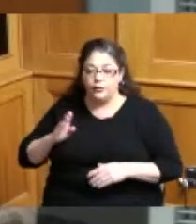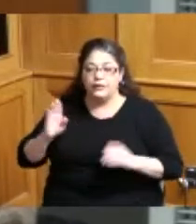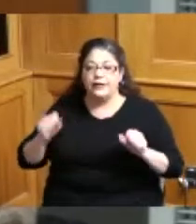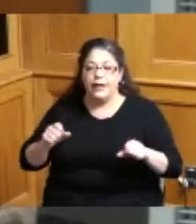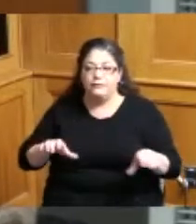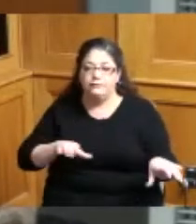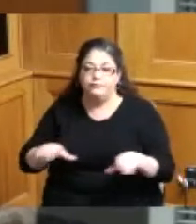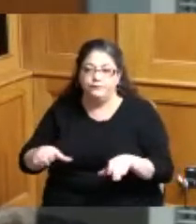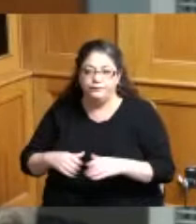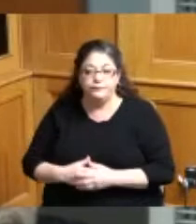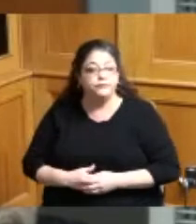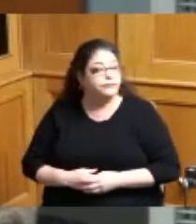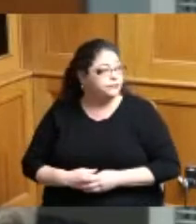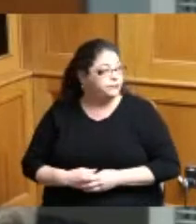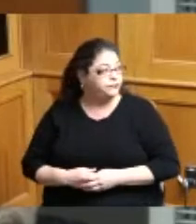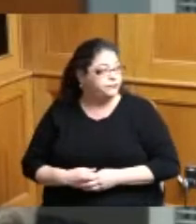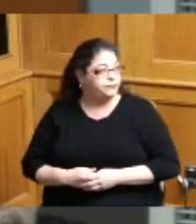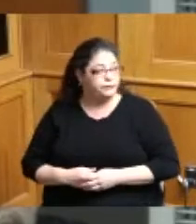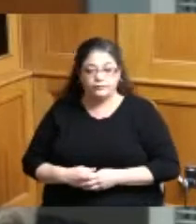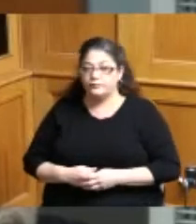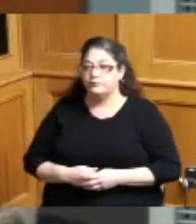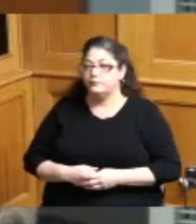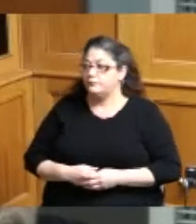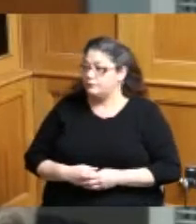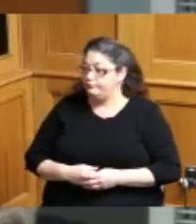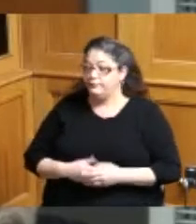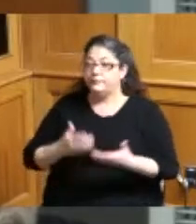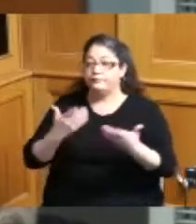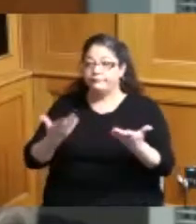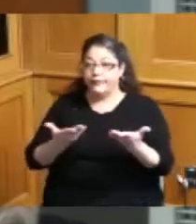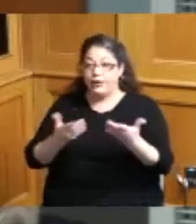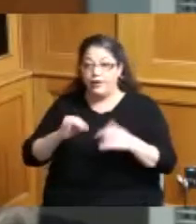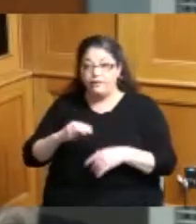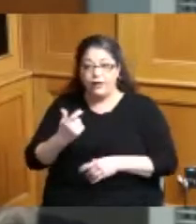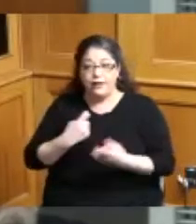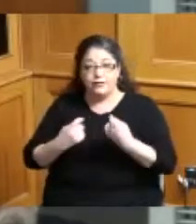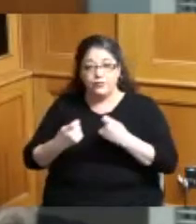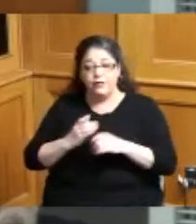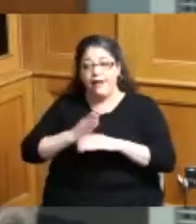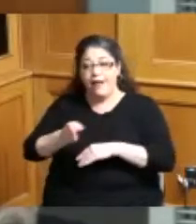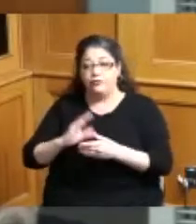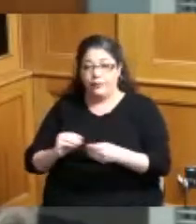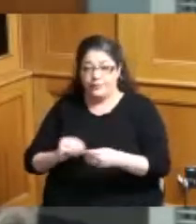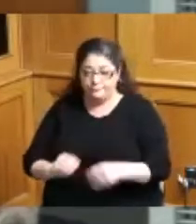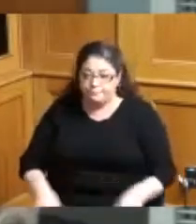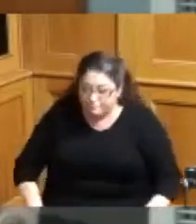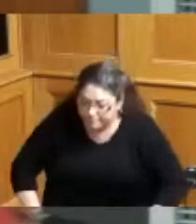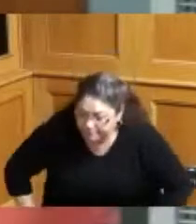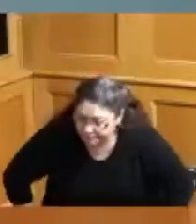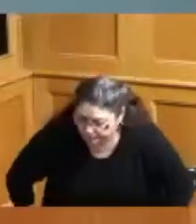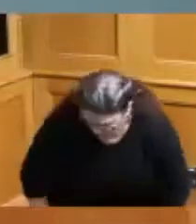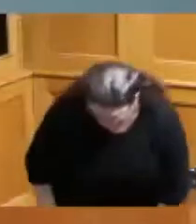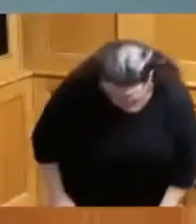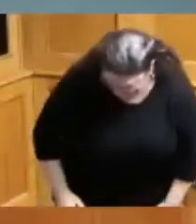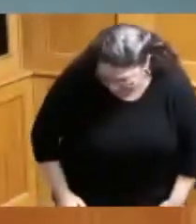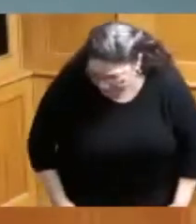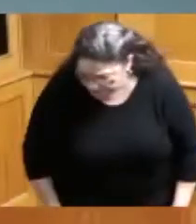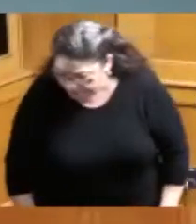so okay thank you so much I'm here to answer any questions after the comments thank you so much yeah could I just ask the interviewer could you